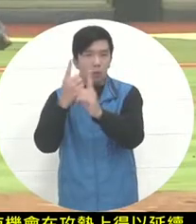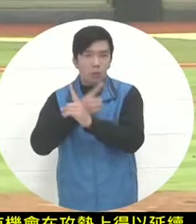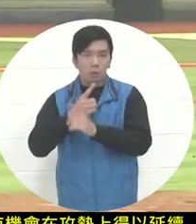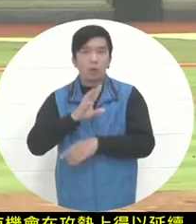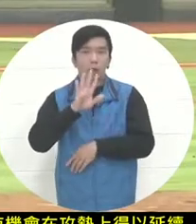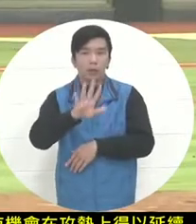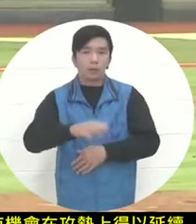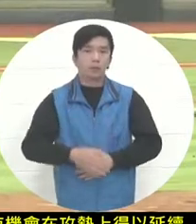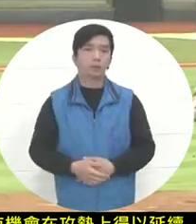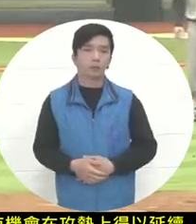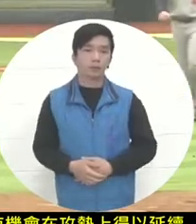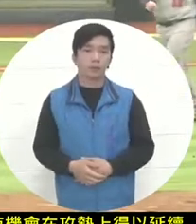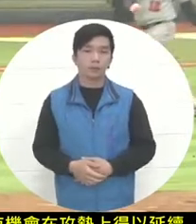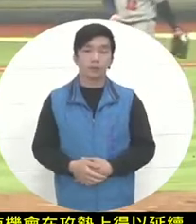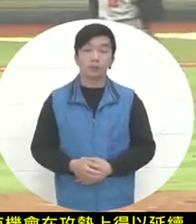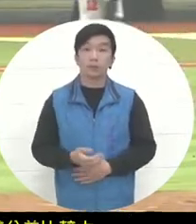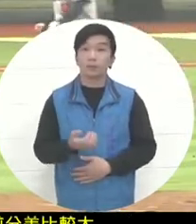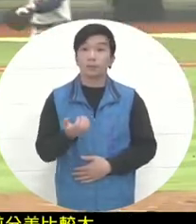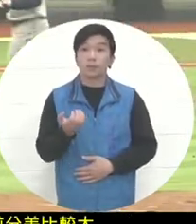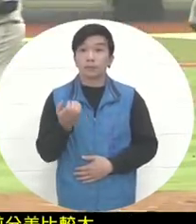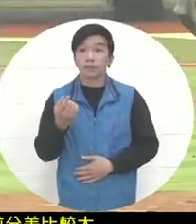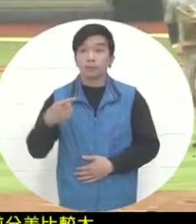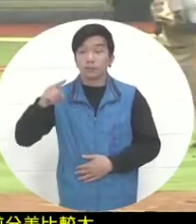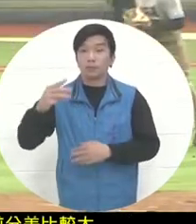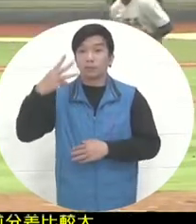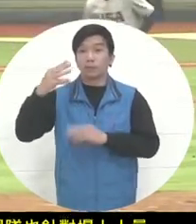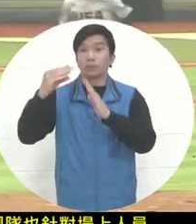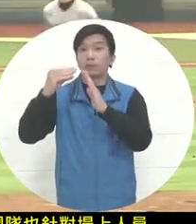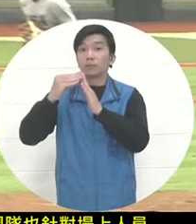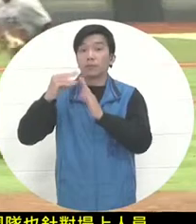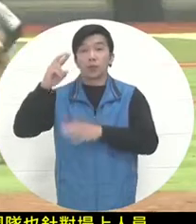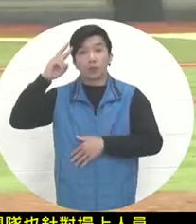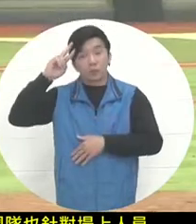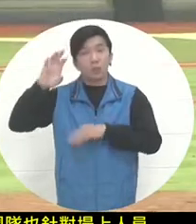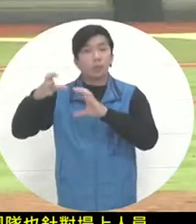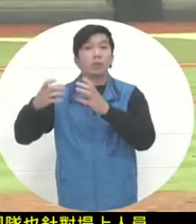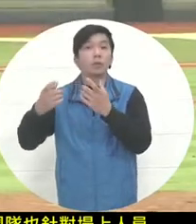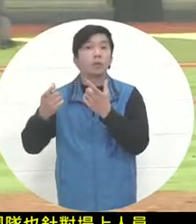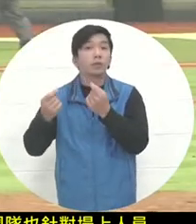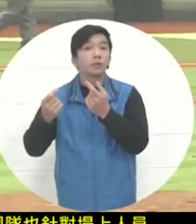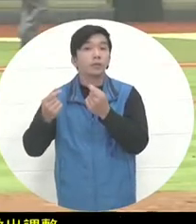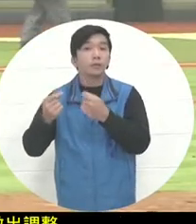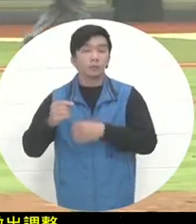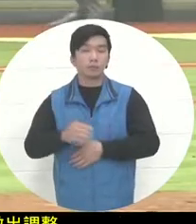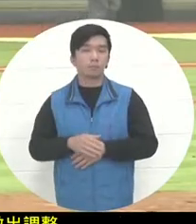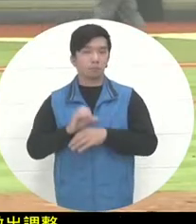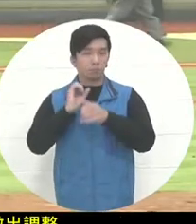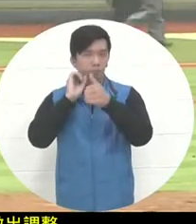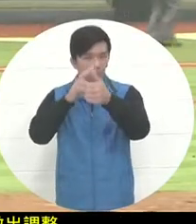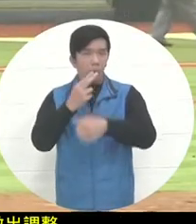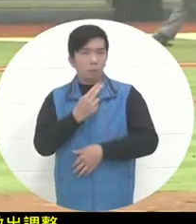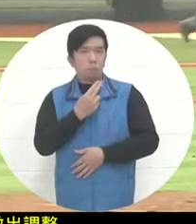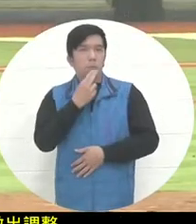, so just like the coach of the Mexican team in the previous half-inning, the coach of the American team also came to communicate clearly